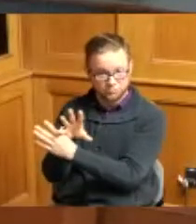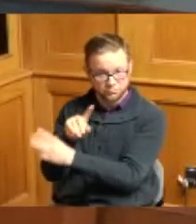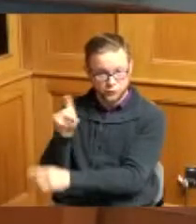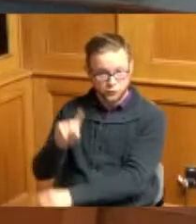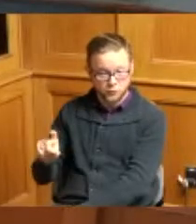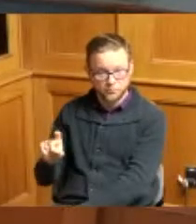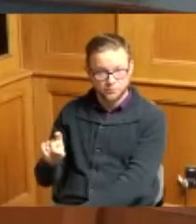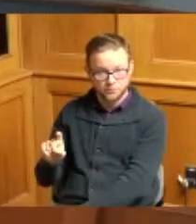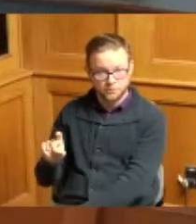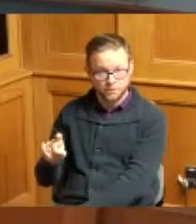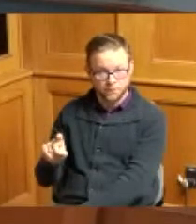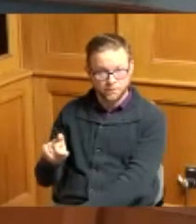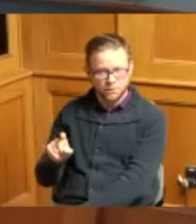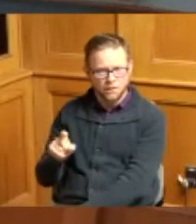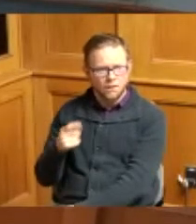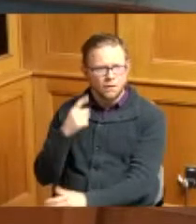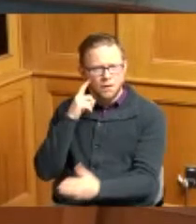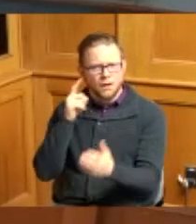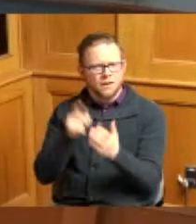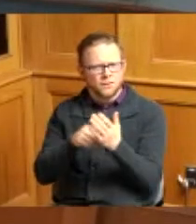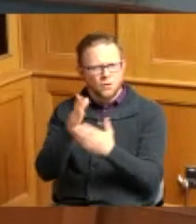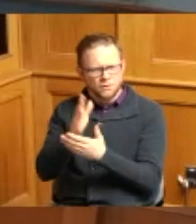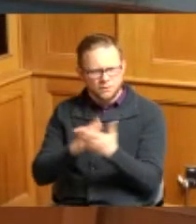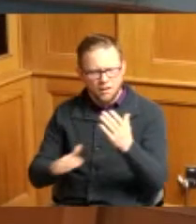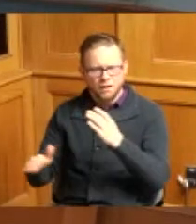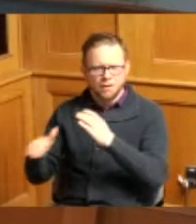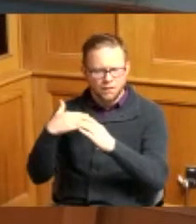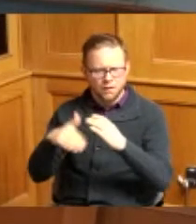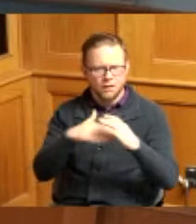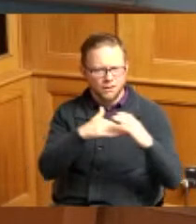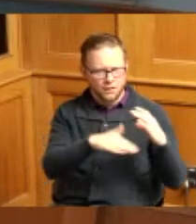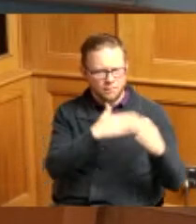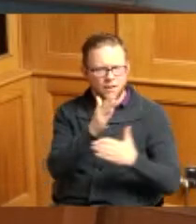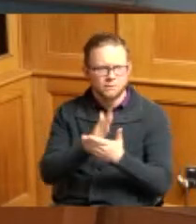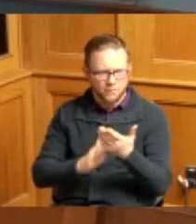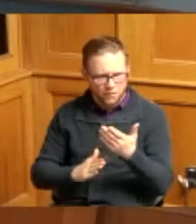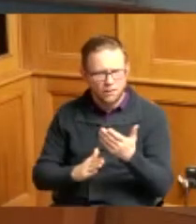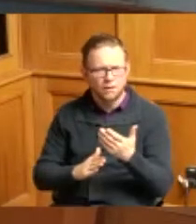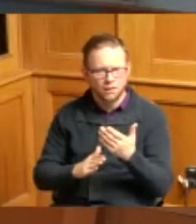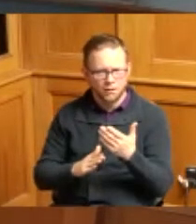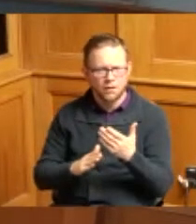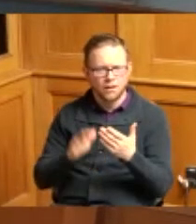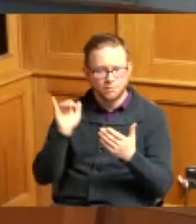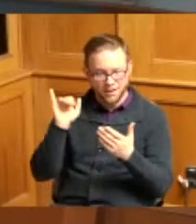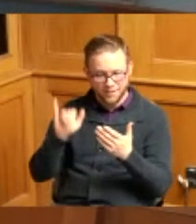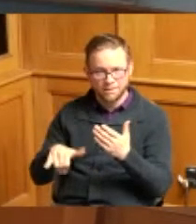because we did get some comments via email we have that that we will be putting in the record